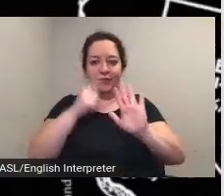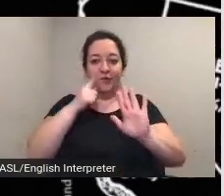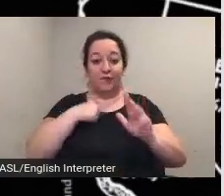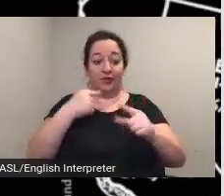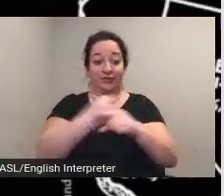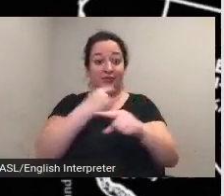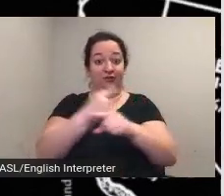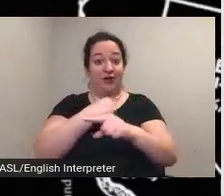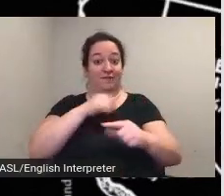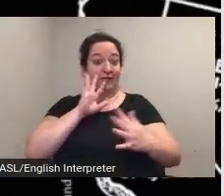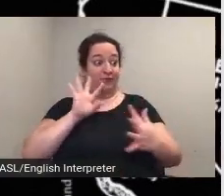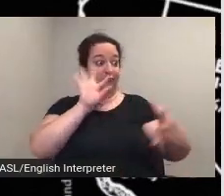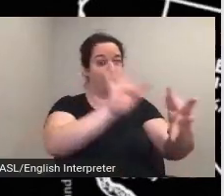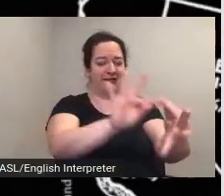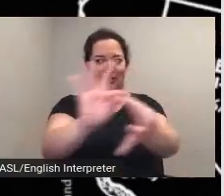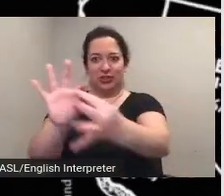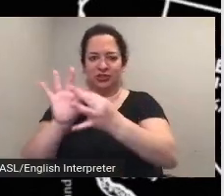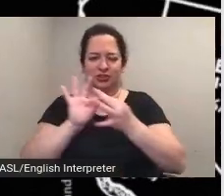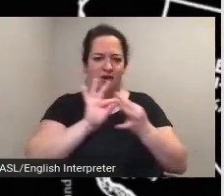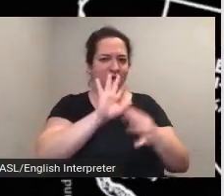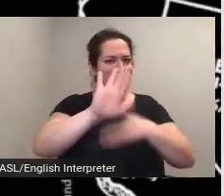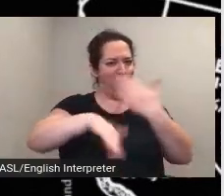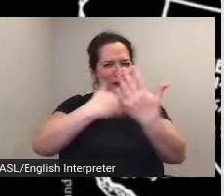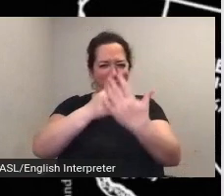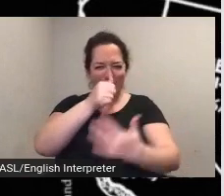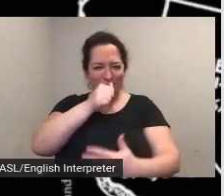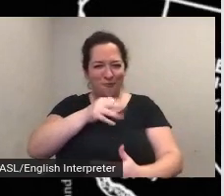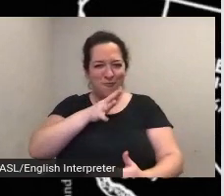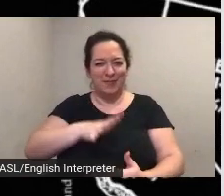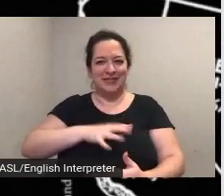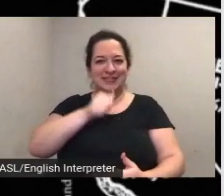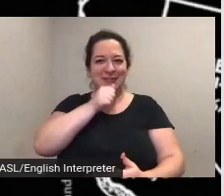activity it's also an intuitive way to discover new people in